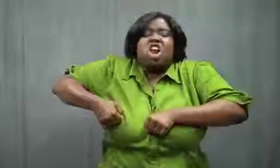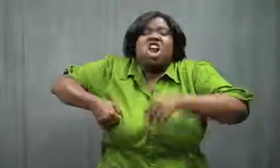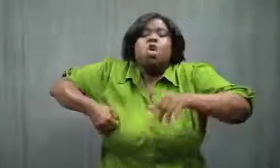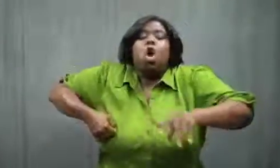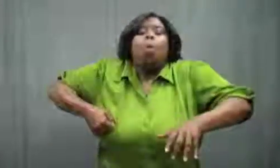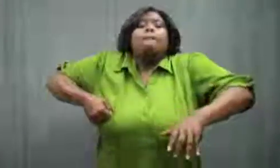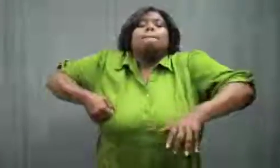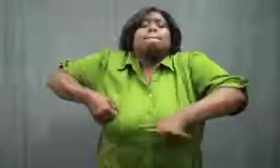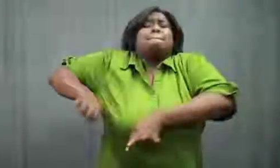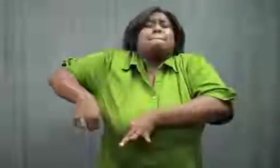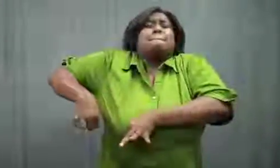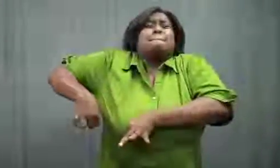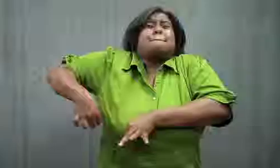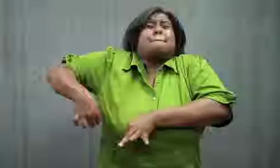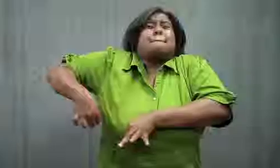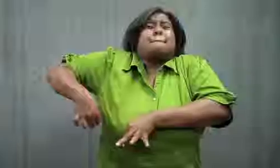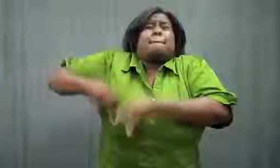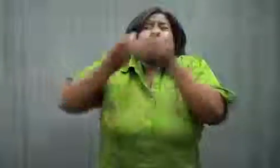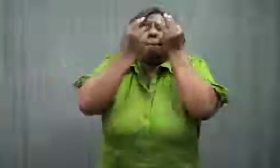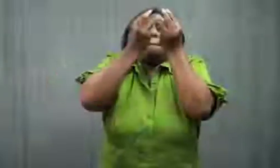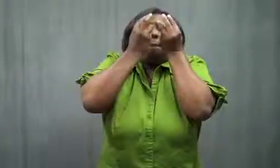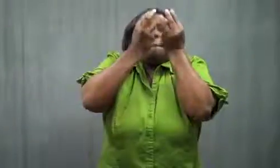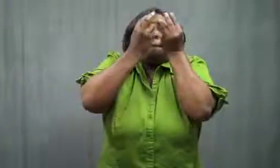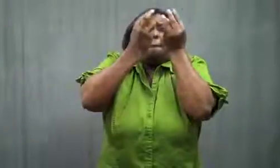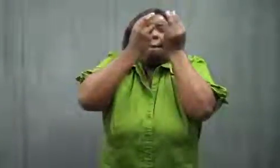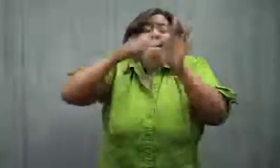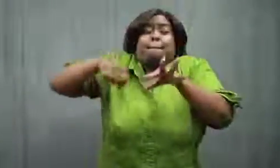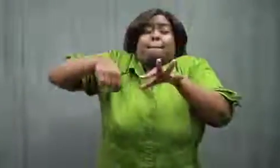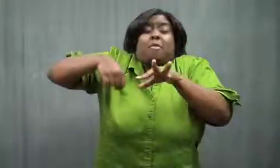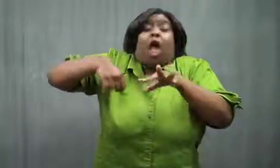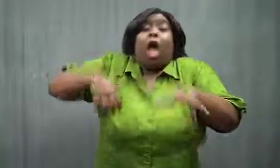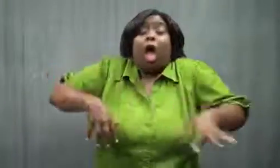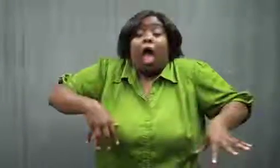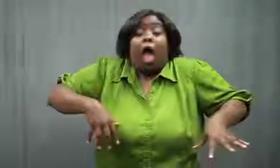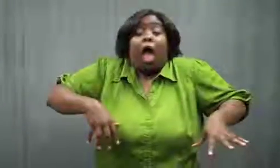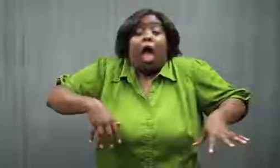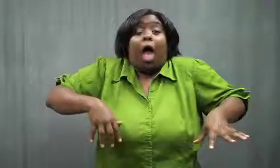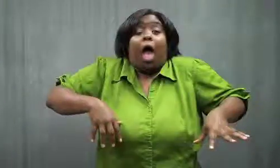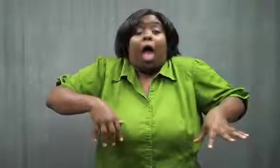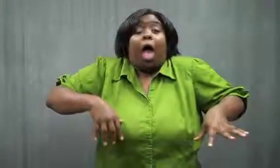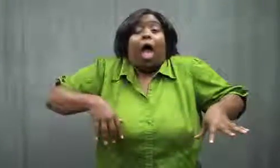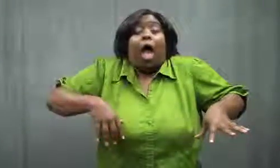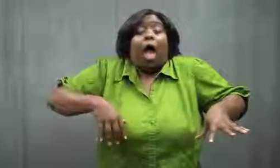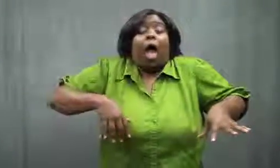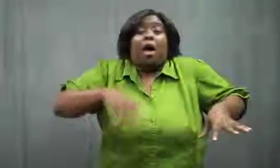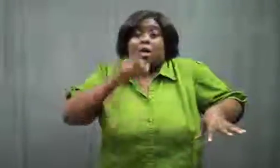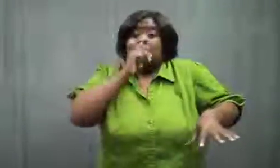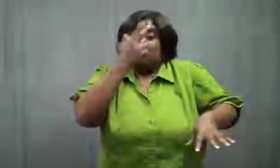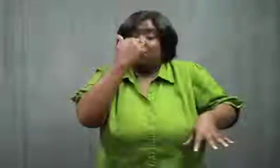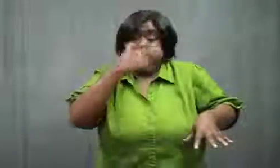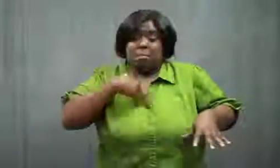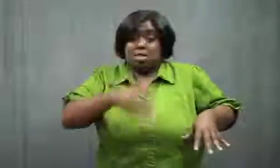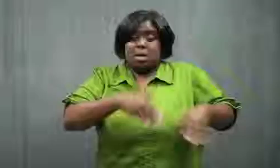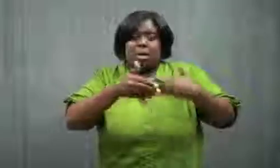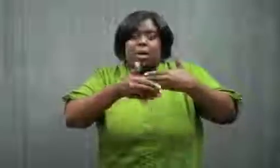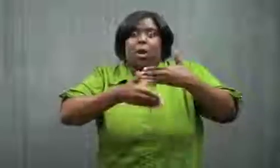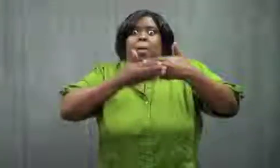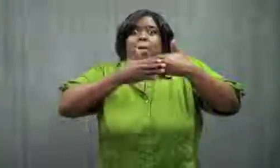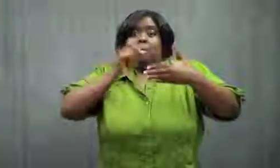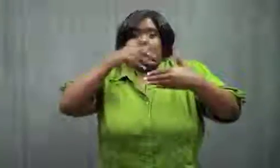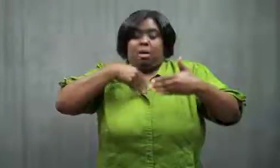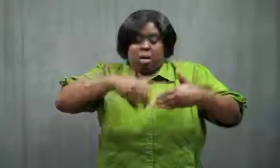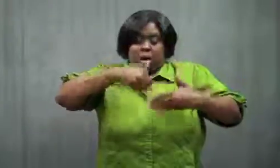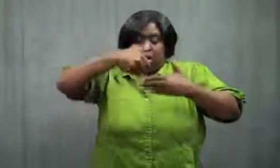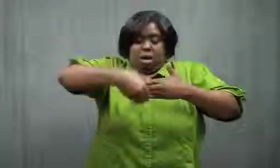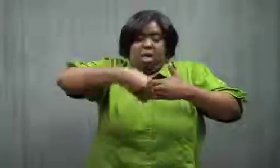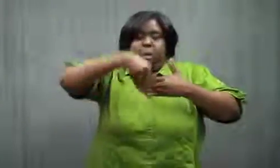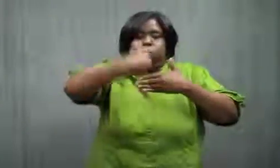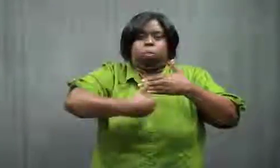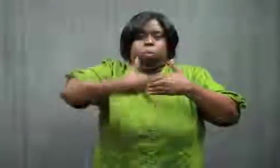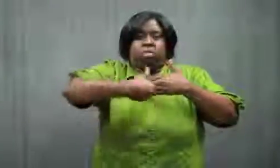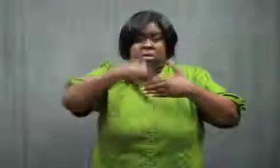I held my breath and tried again. My eyes were bulging as I zipped it up.